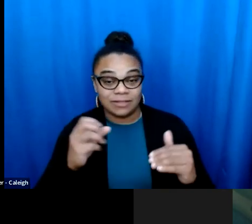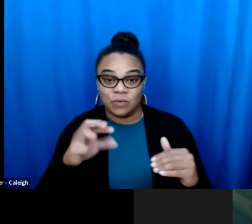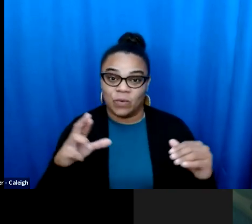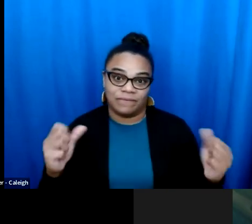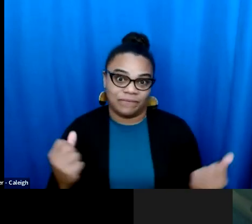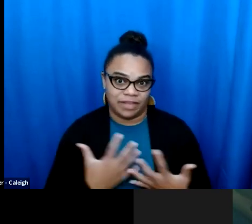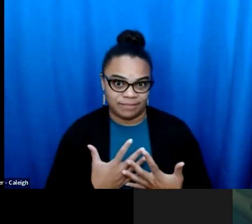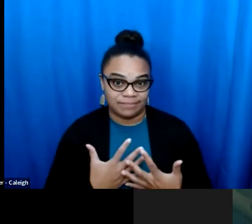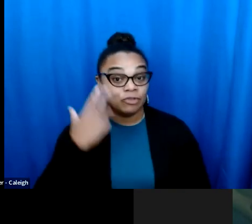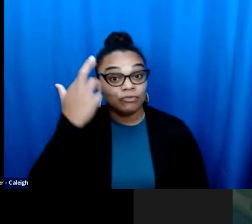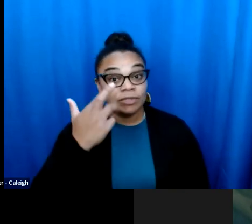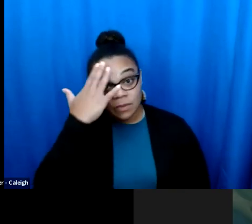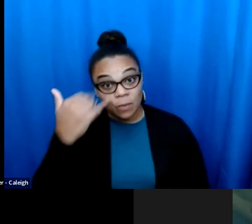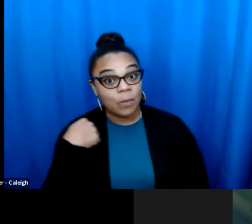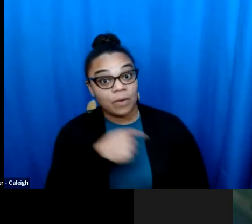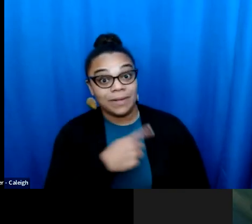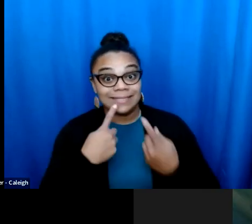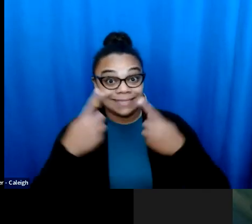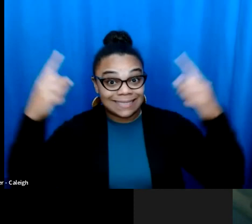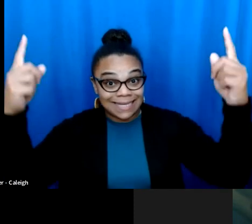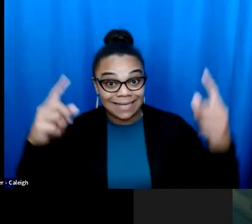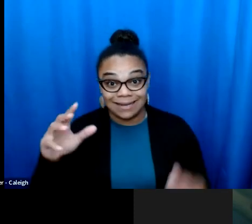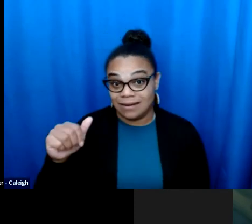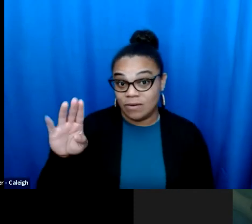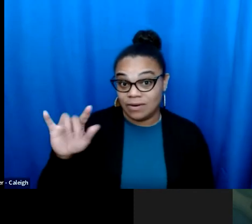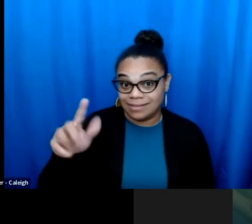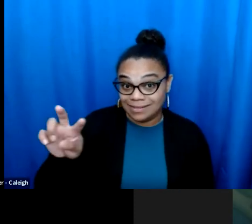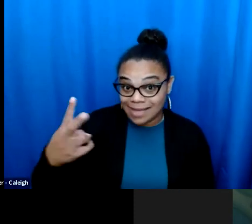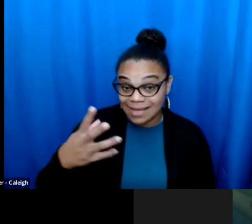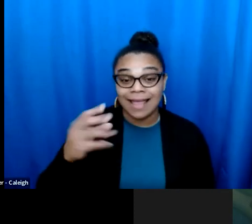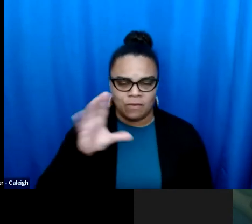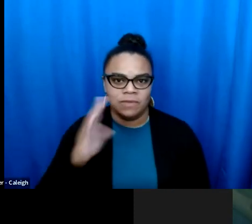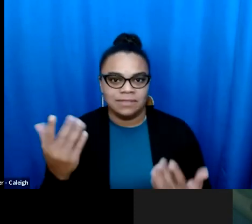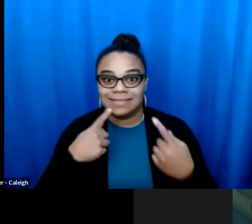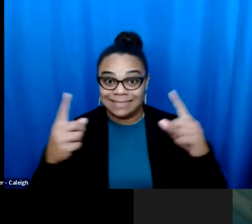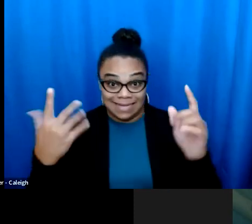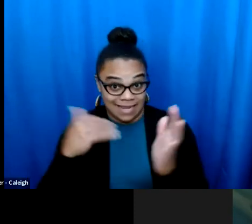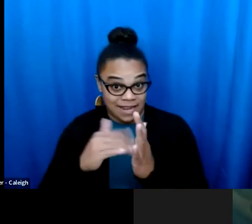compromise and fear. Democracy will not come today, That said, democracy will not come, hey? This year, not ever through compromise and feel Democracy will not come to day this year, not adversary topic, and I think the reason that we succeed as a movement. this year, not ever through compromice